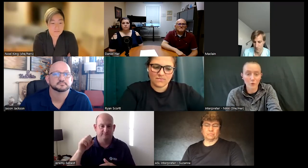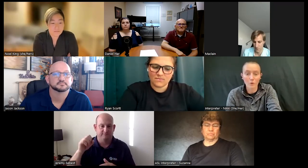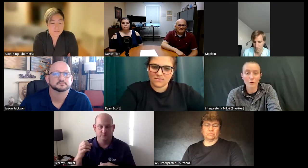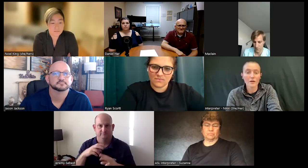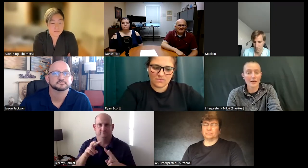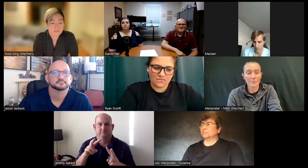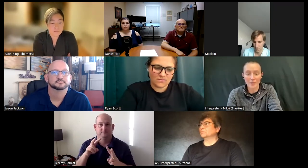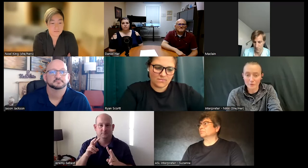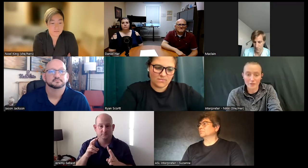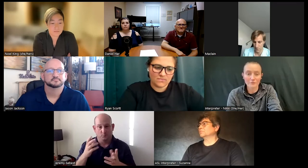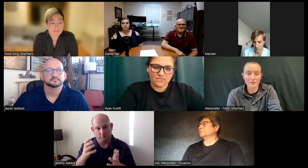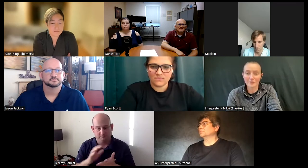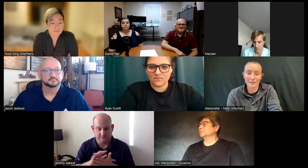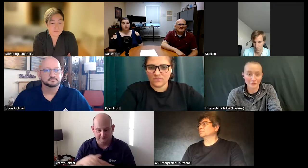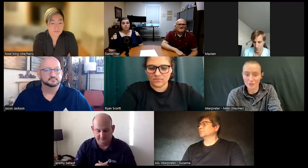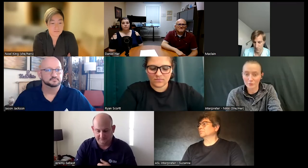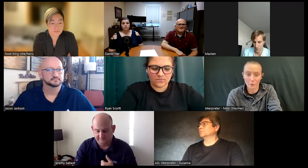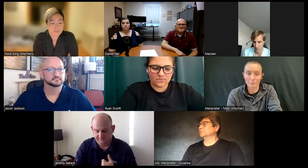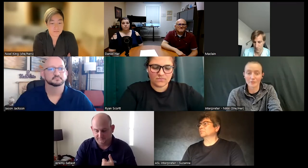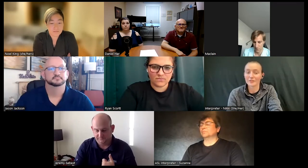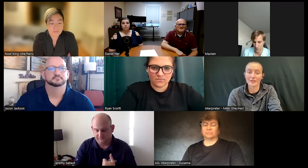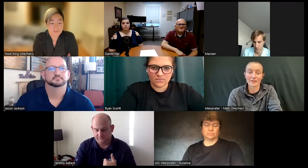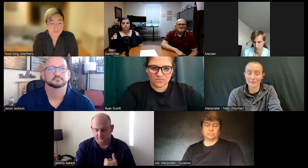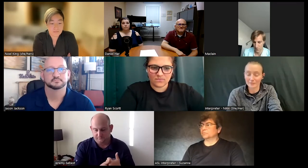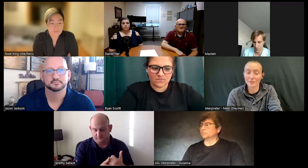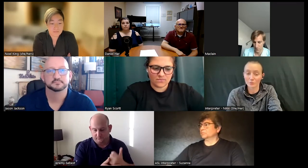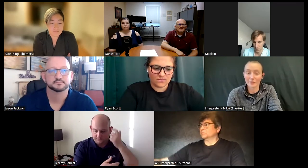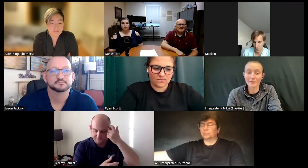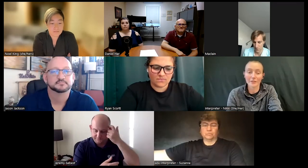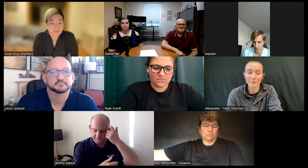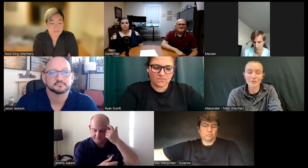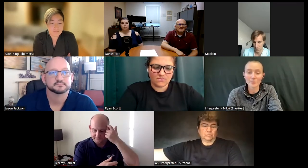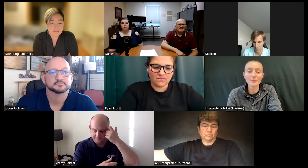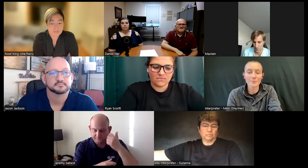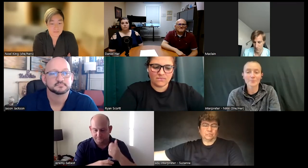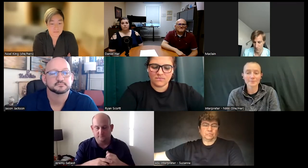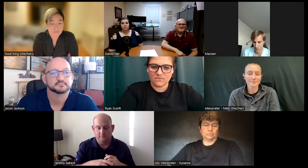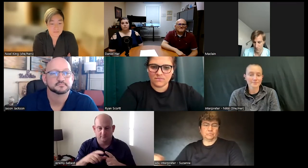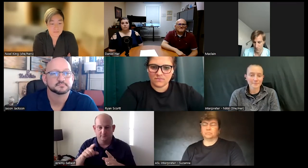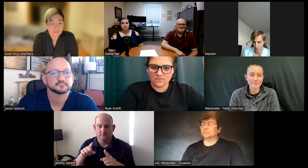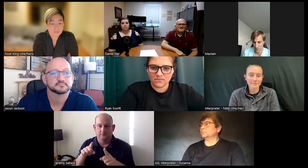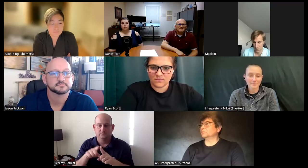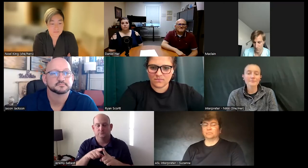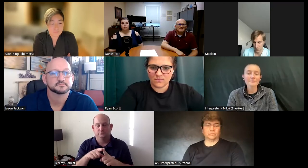that role at Microsoft and and she is one person that I that I do really look up to